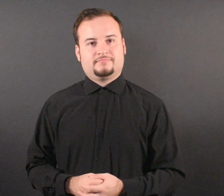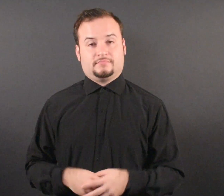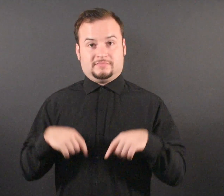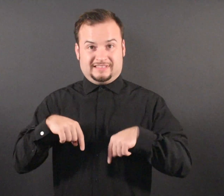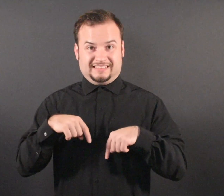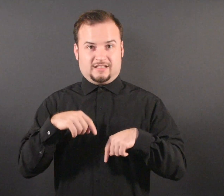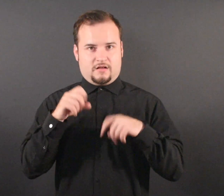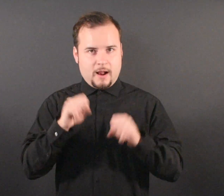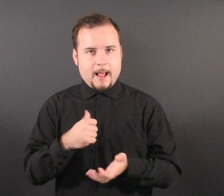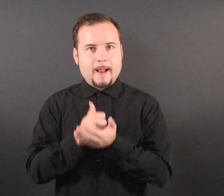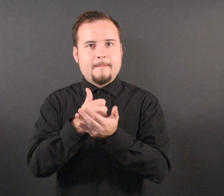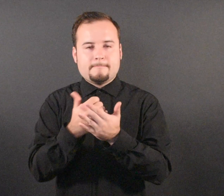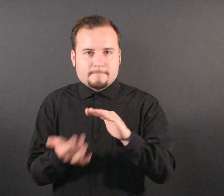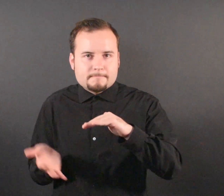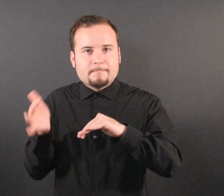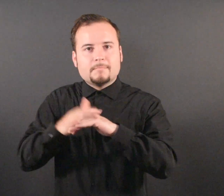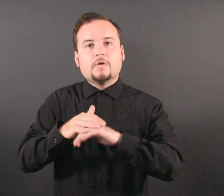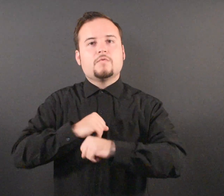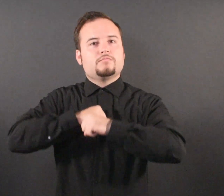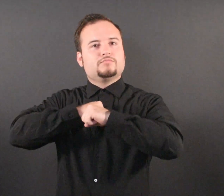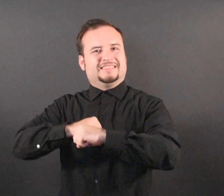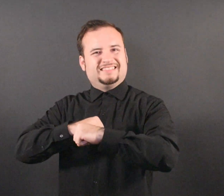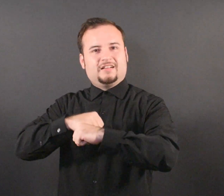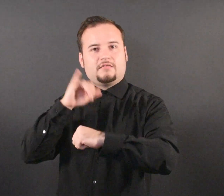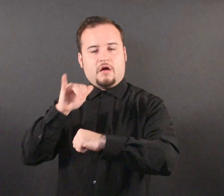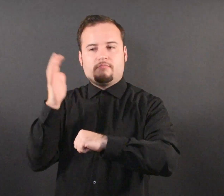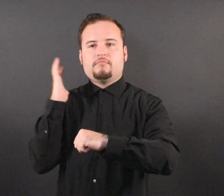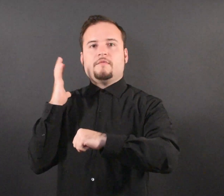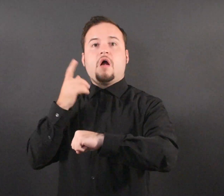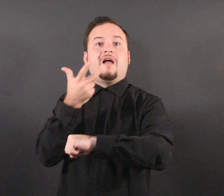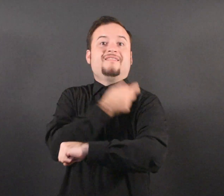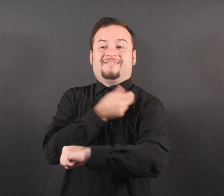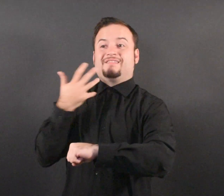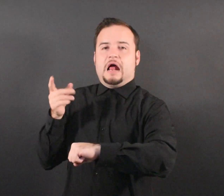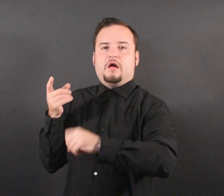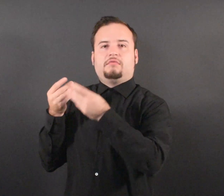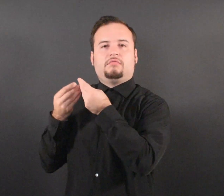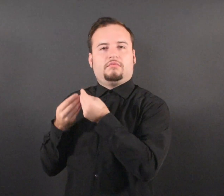They can help restore protection that has waned since previous vaccination